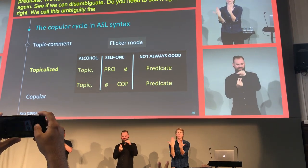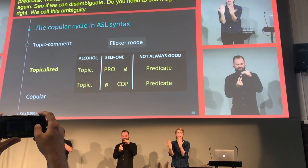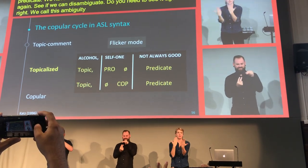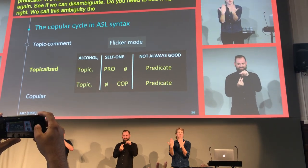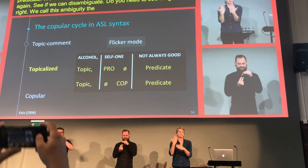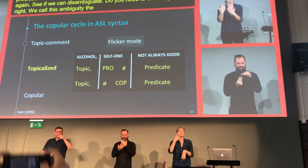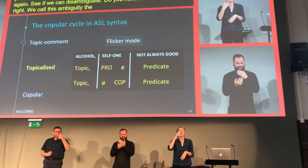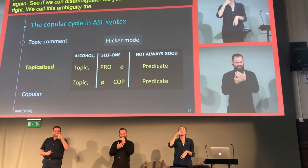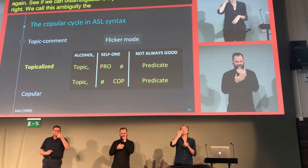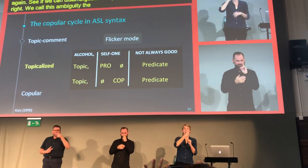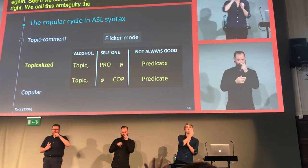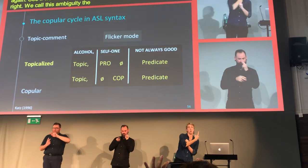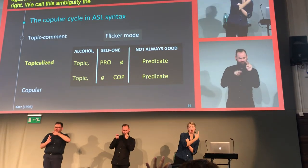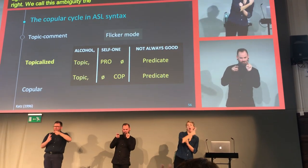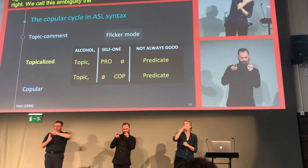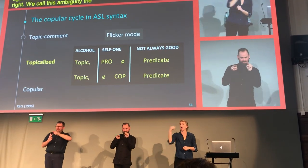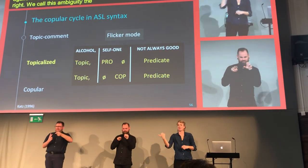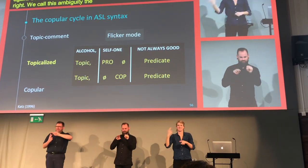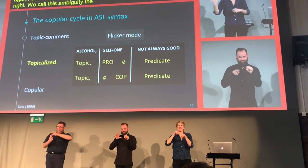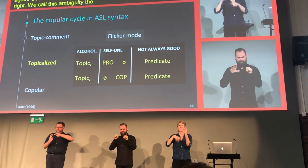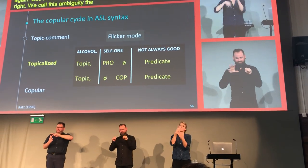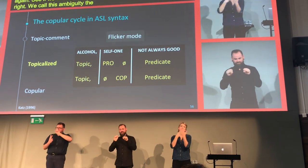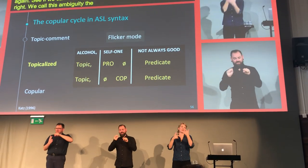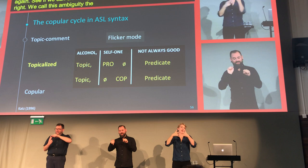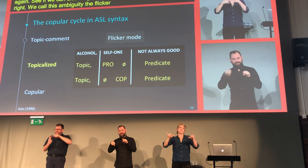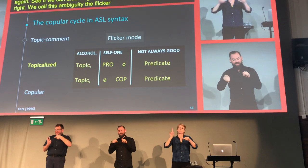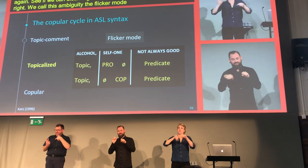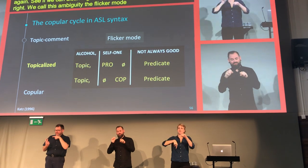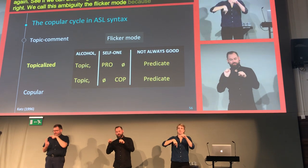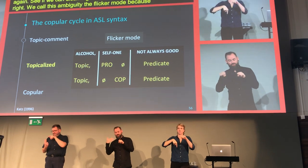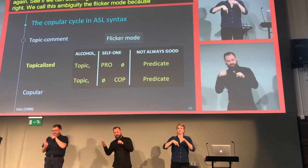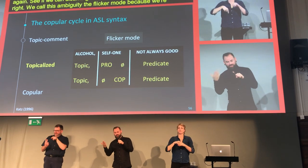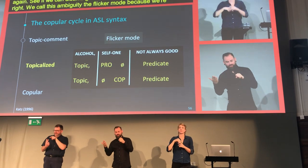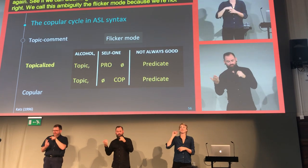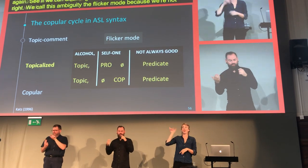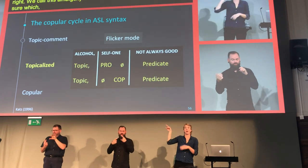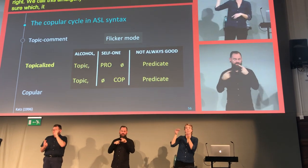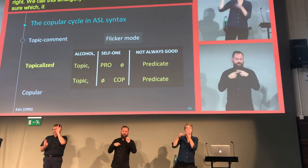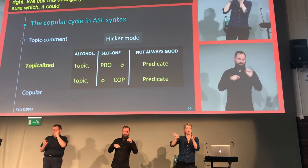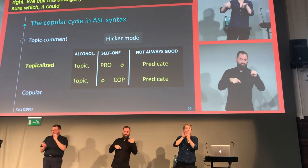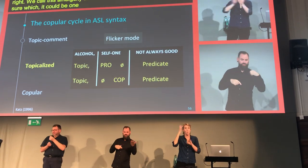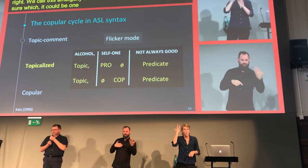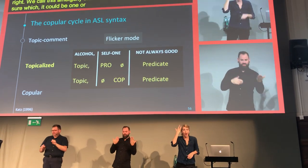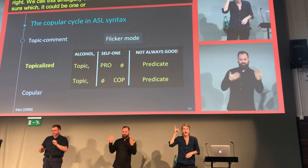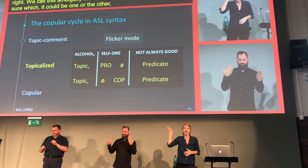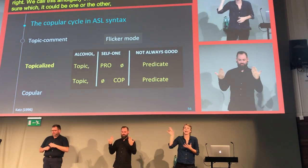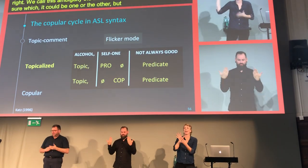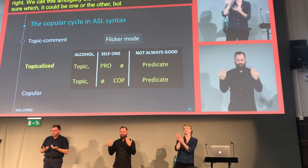because we're not sure which. It could be one or the other, but it couldn't be both forms at the same time.